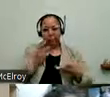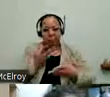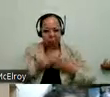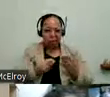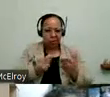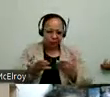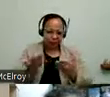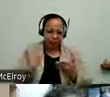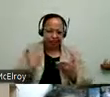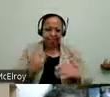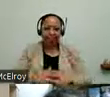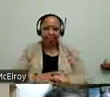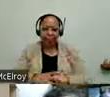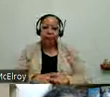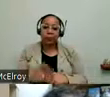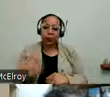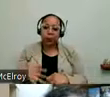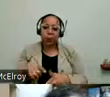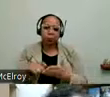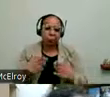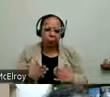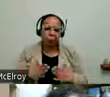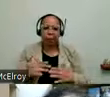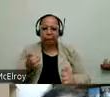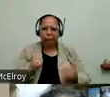passed away several months ago. She was a writer, a playwright, an